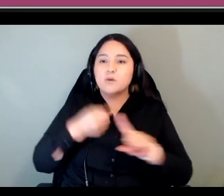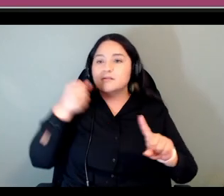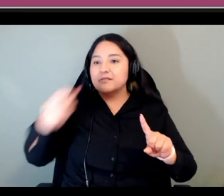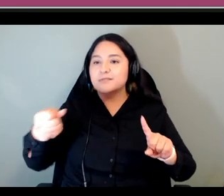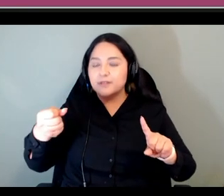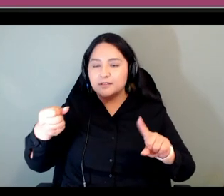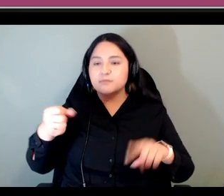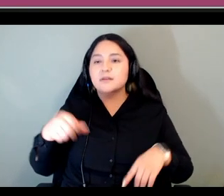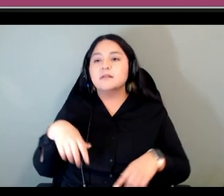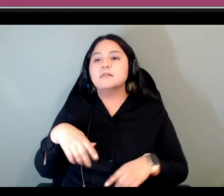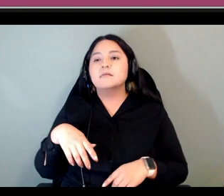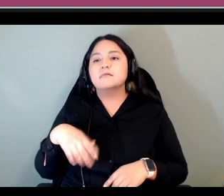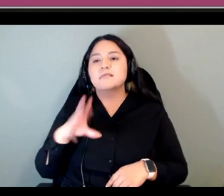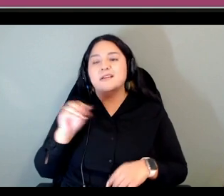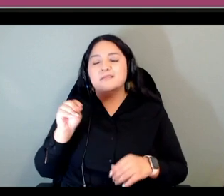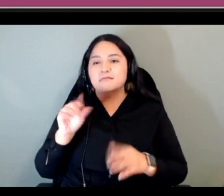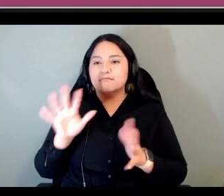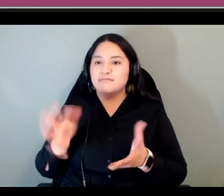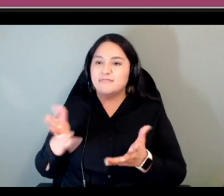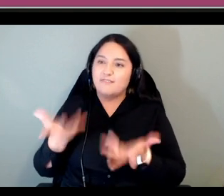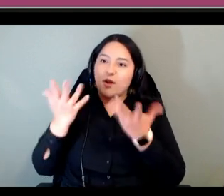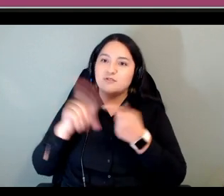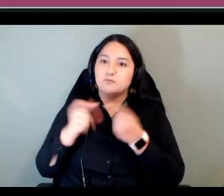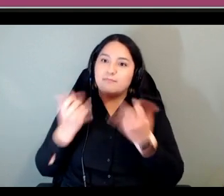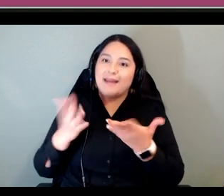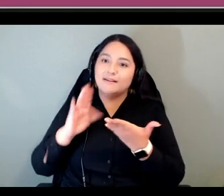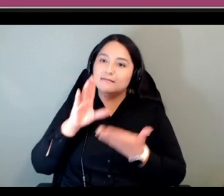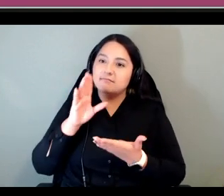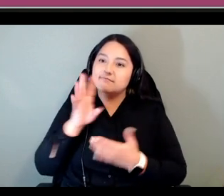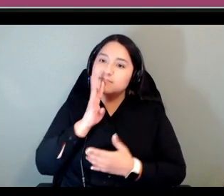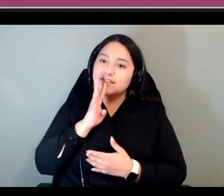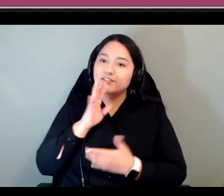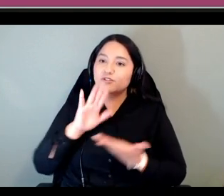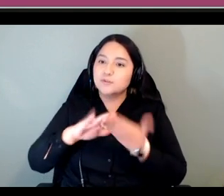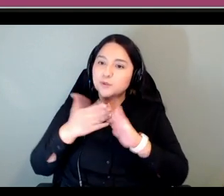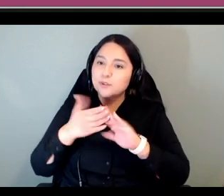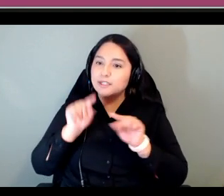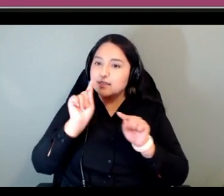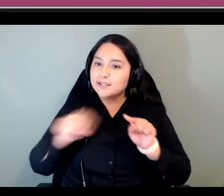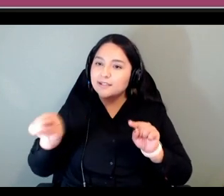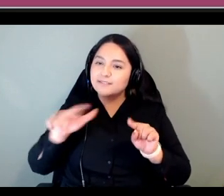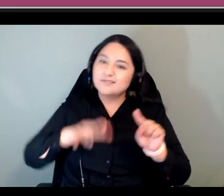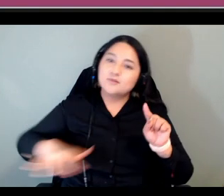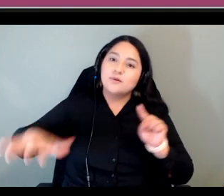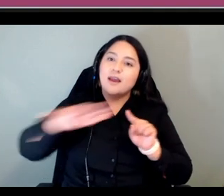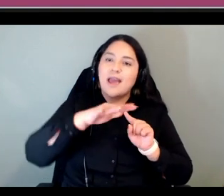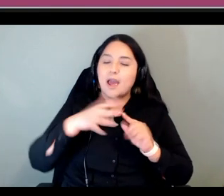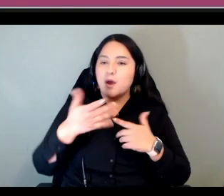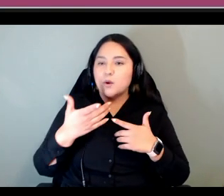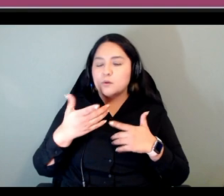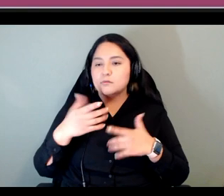communities throughout the prairies and so you can find it spoken in manitoba saskatchewan